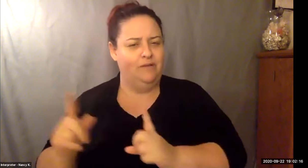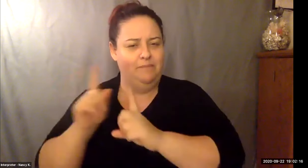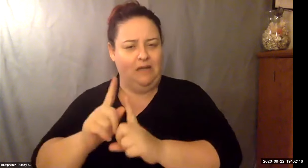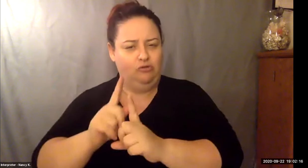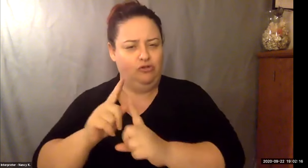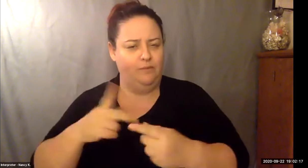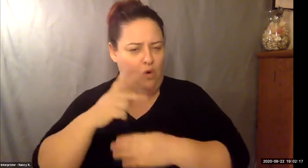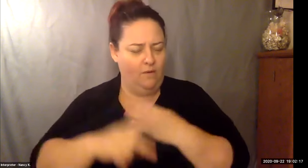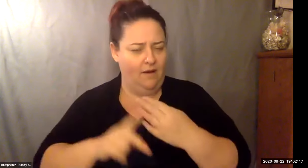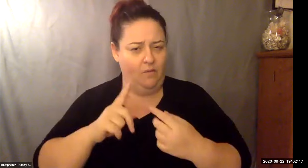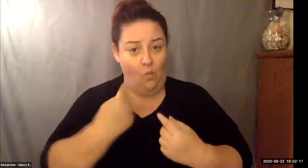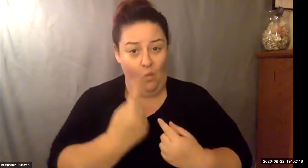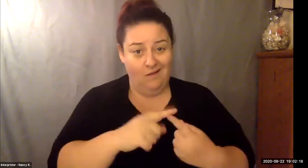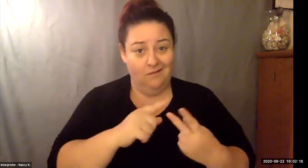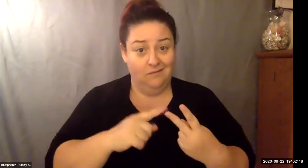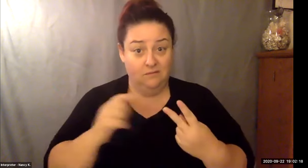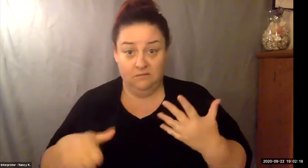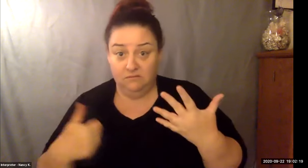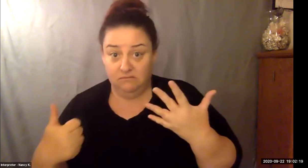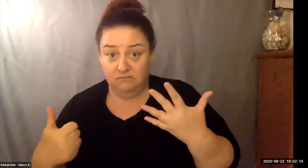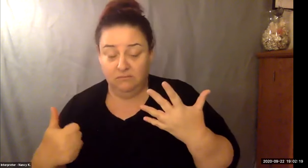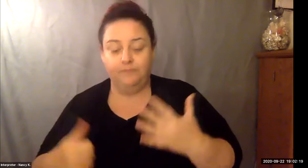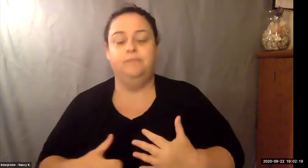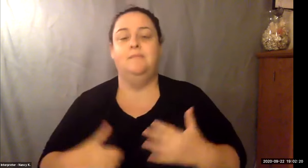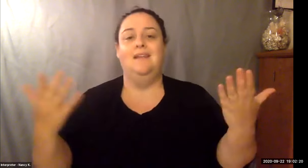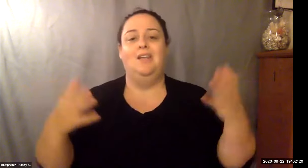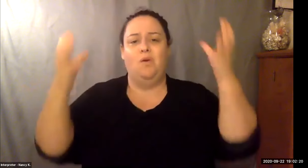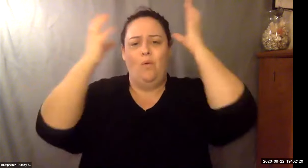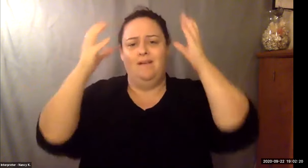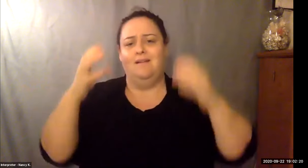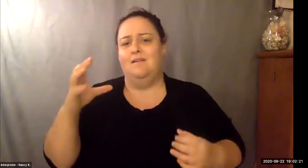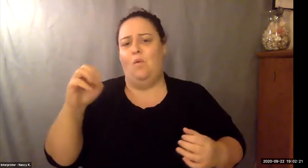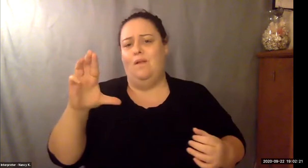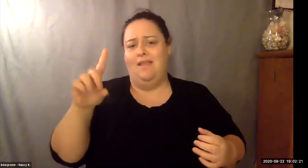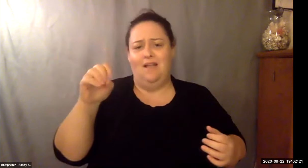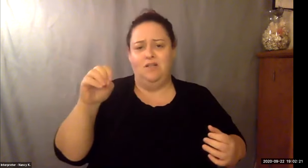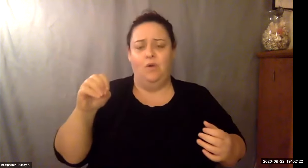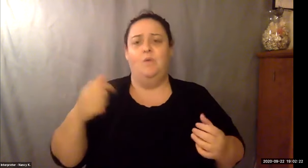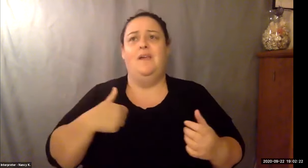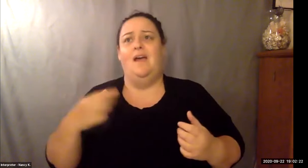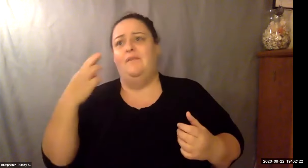Keith Wolling: And anything that interests you, then the field that you show interest in you can Google it. And you'd be surprised what comes out.